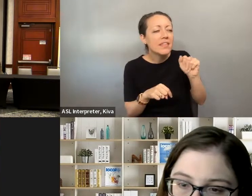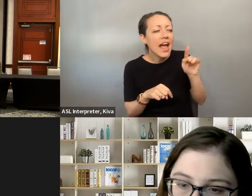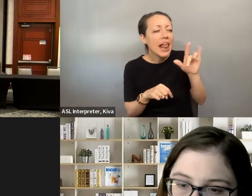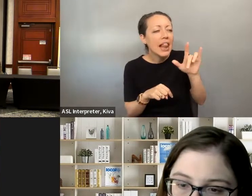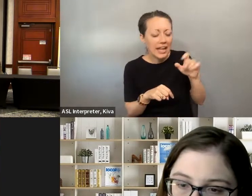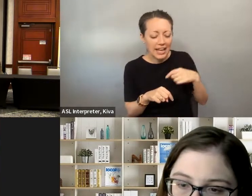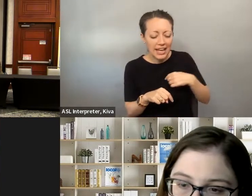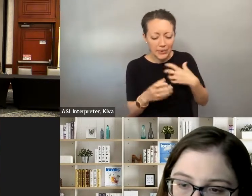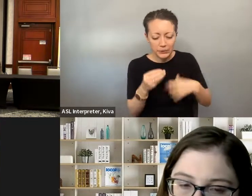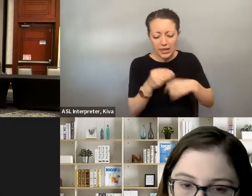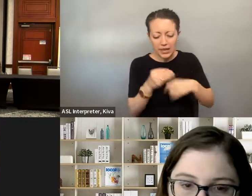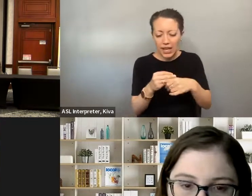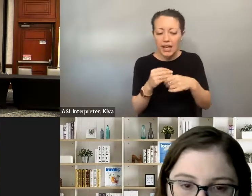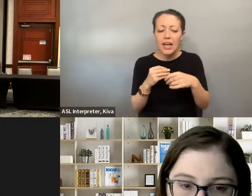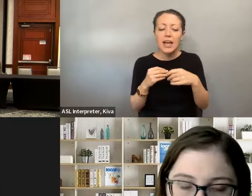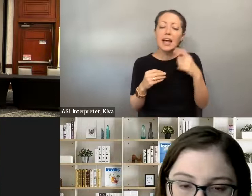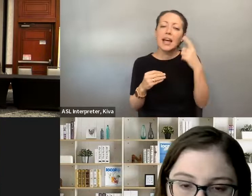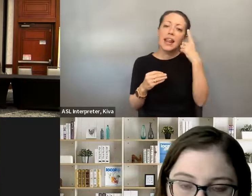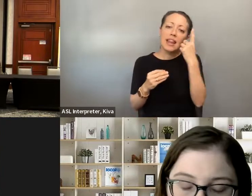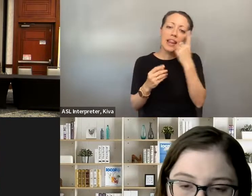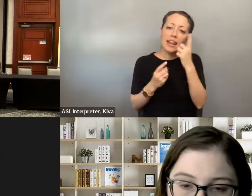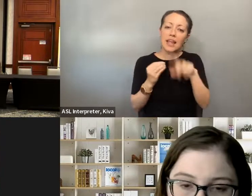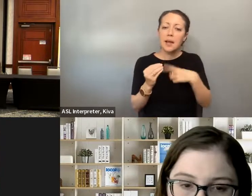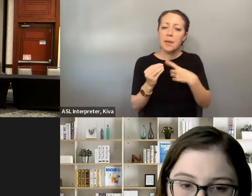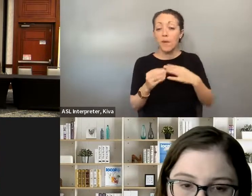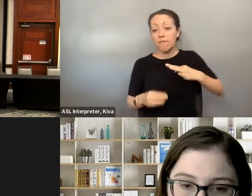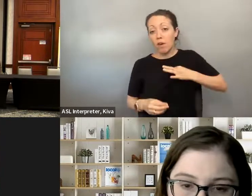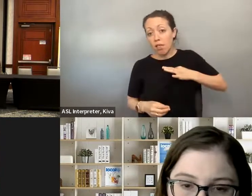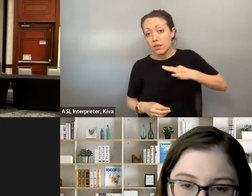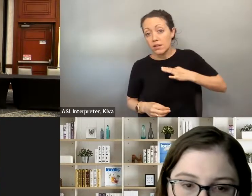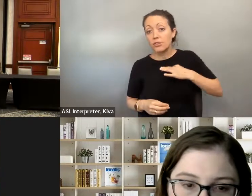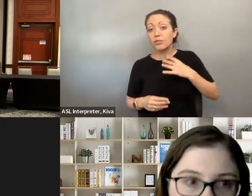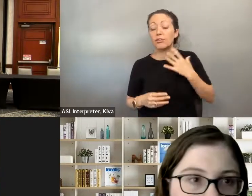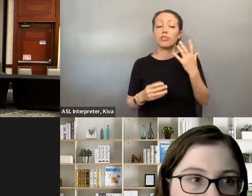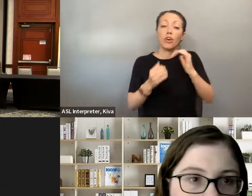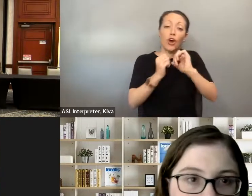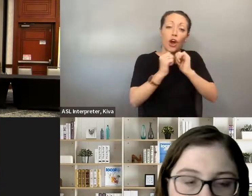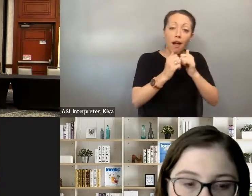Thank you. And this is Natalie. I I just want to say that you know, when we're talking about volunteers we're talking about all of this stuff. want to say that, you know, when we're talking about you need documents in large print or braille, you know, making sure that all of that is available. But I think it starts with Philadelphia